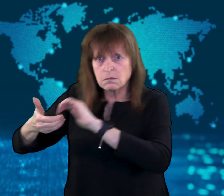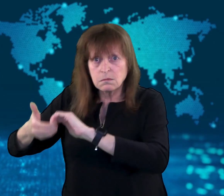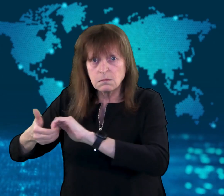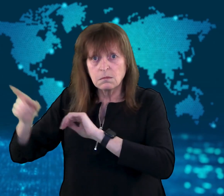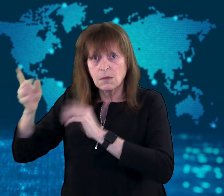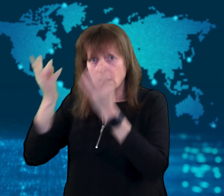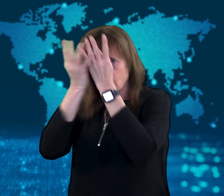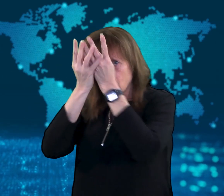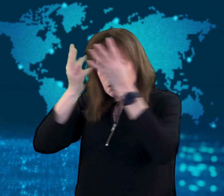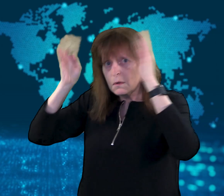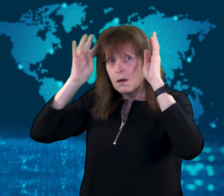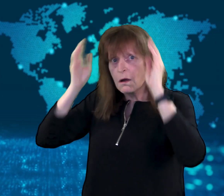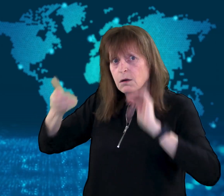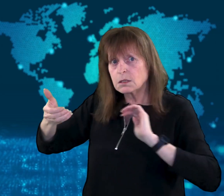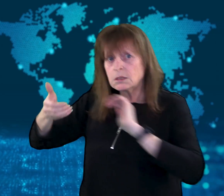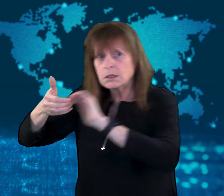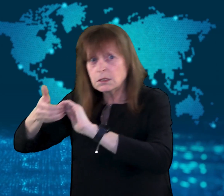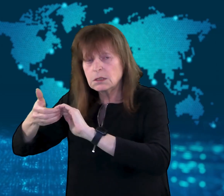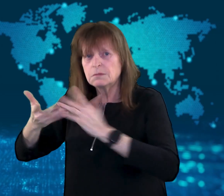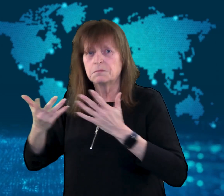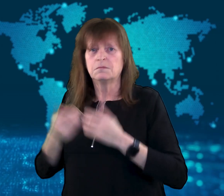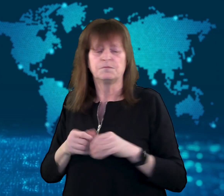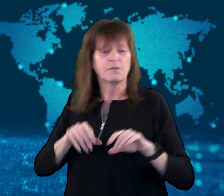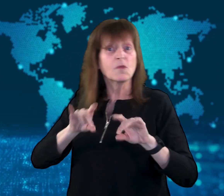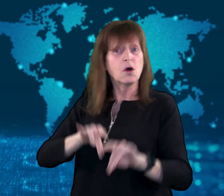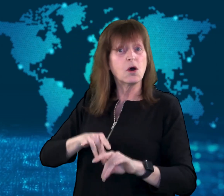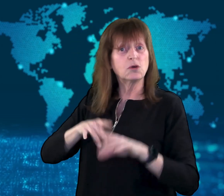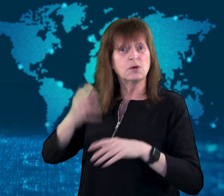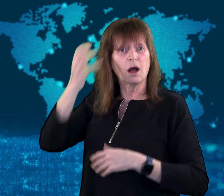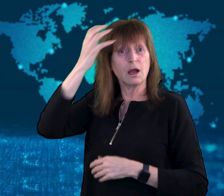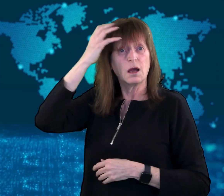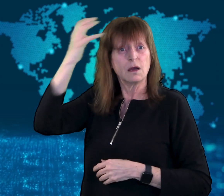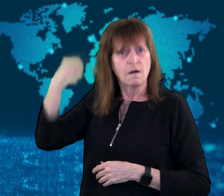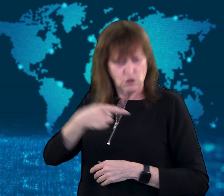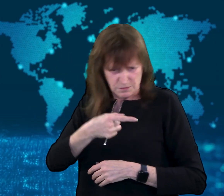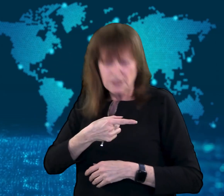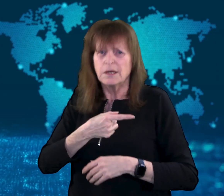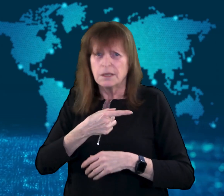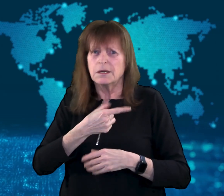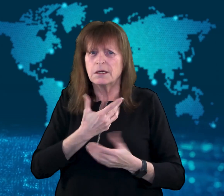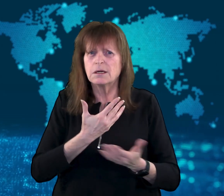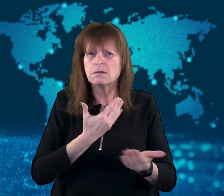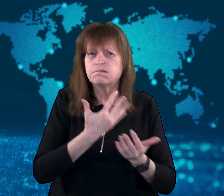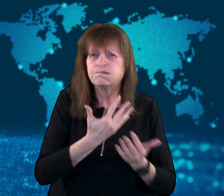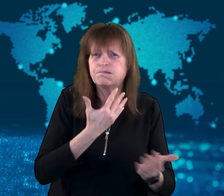Australia continuing to be a constitutional monarchy.